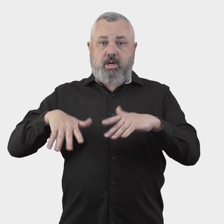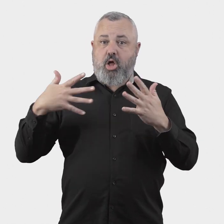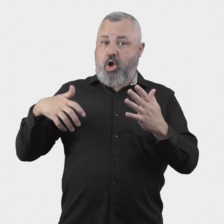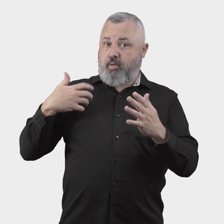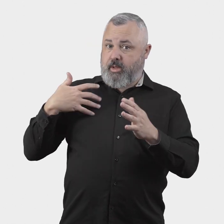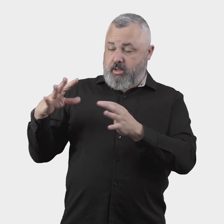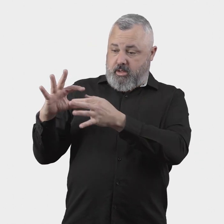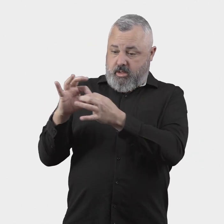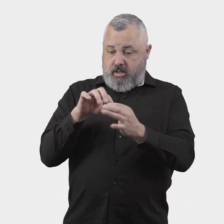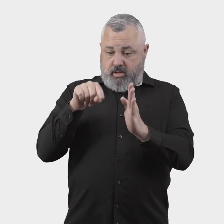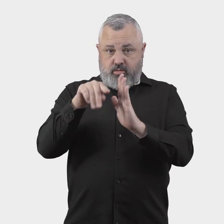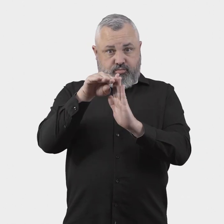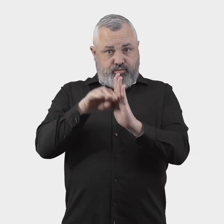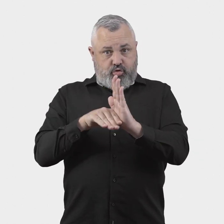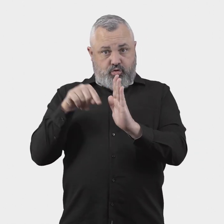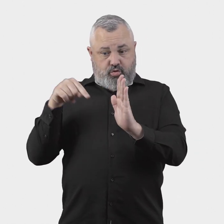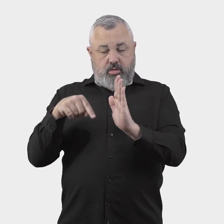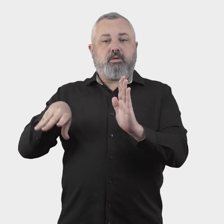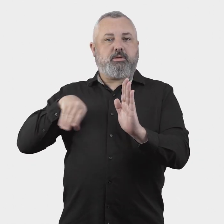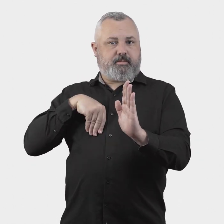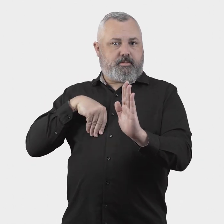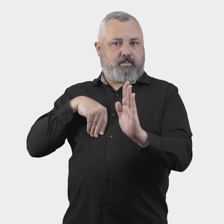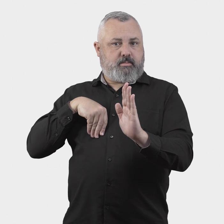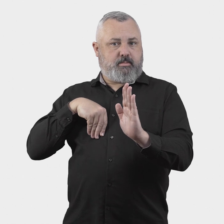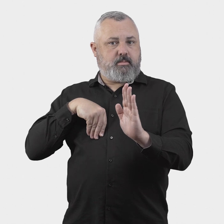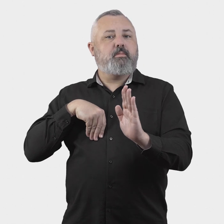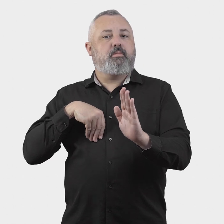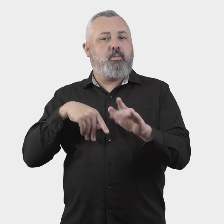consider complaints in relation to any matters set out in the Aviation Customer Rights Charter (see section 4.2).